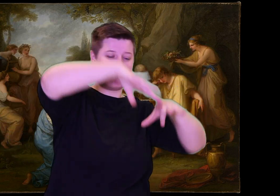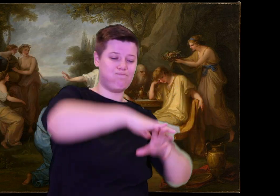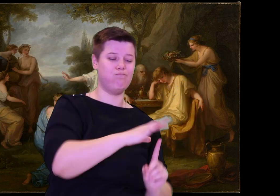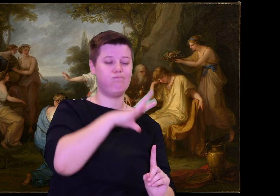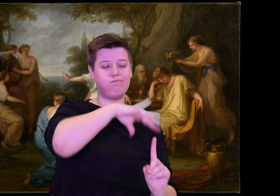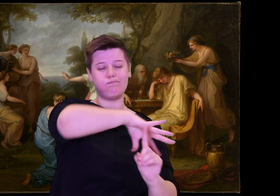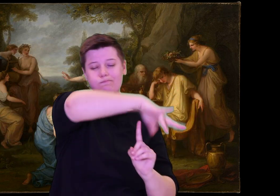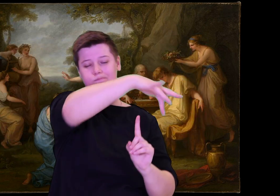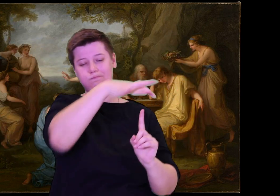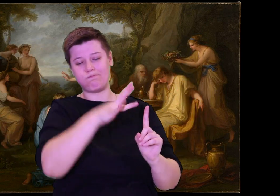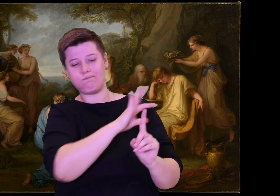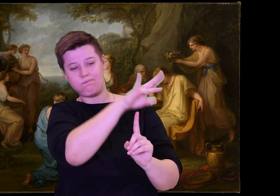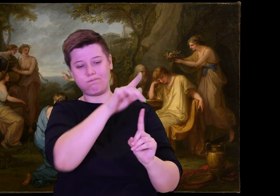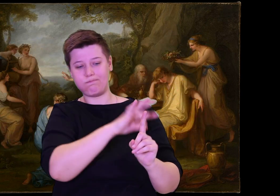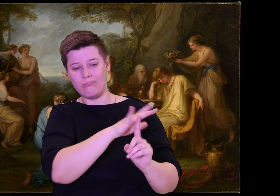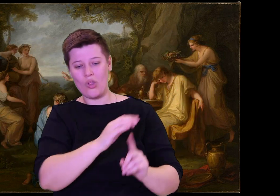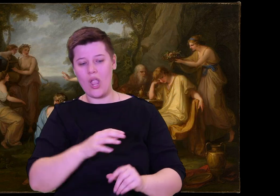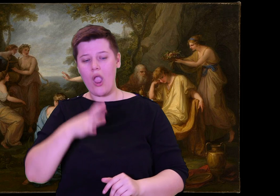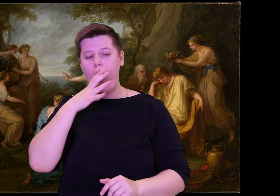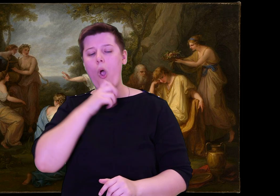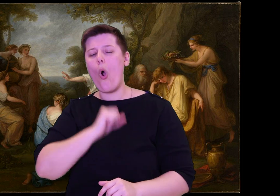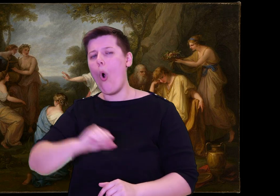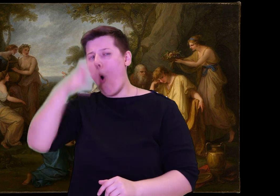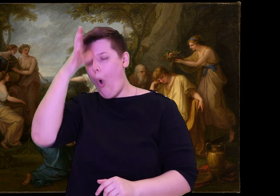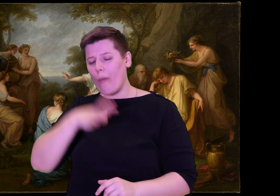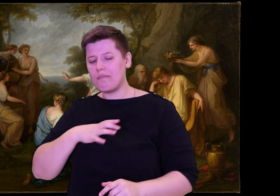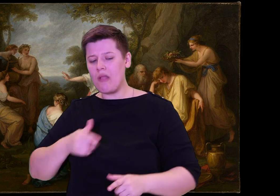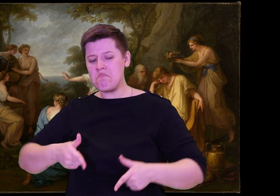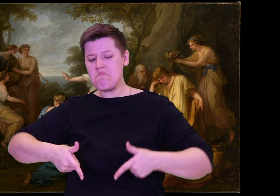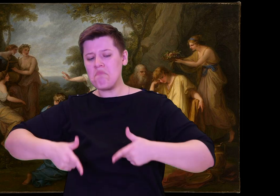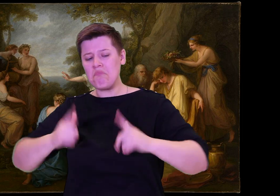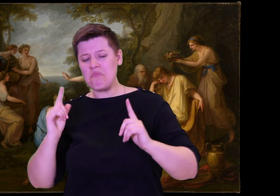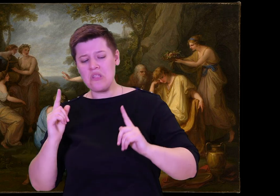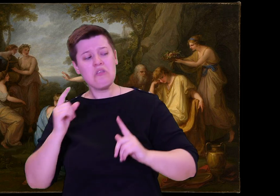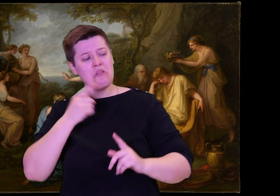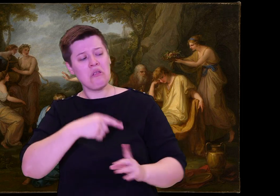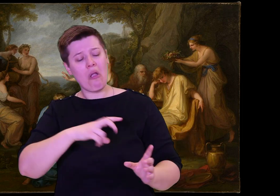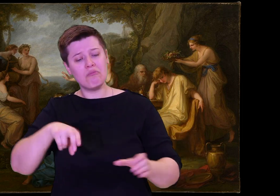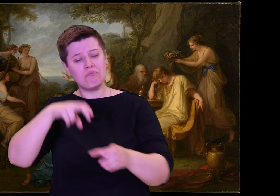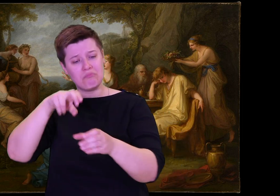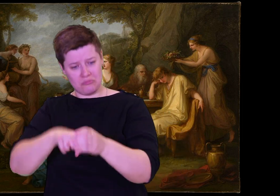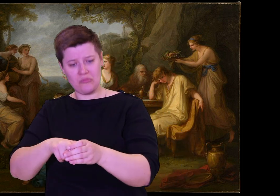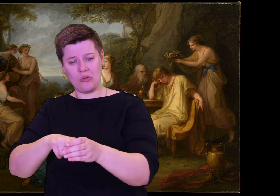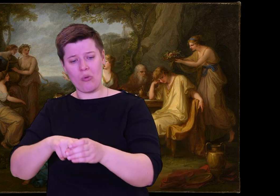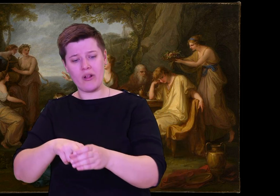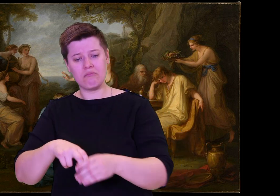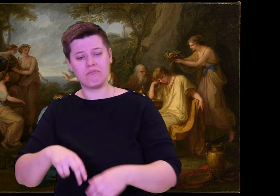The early Dawn was born; her fingers bloomed. Odysseus's well-loved son